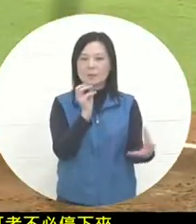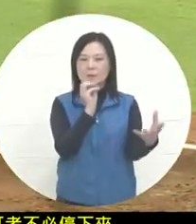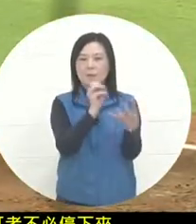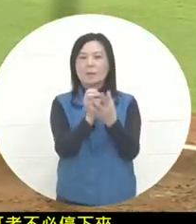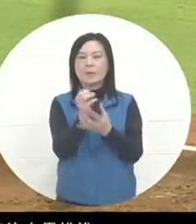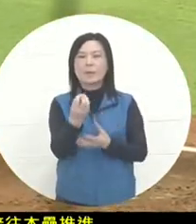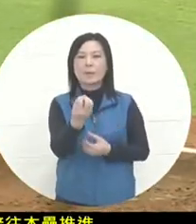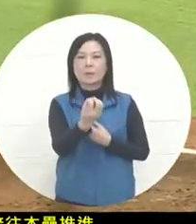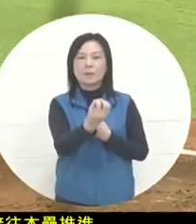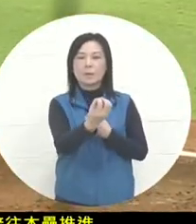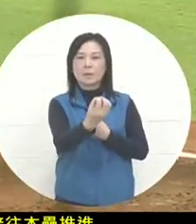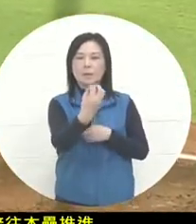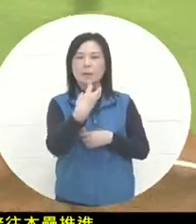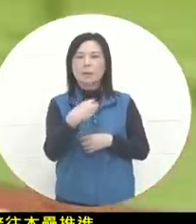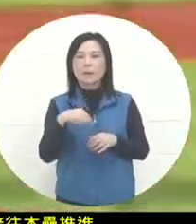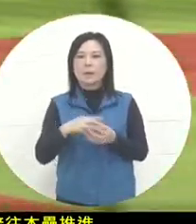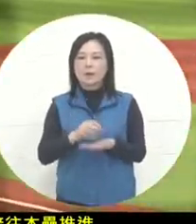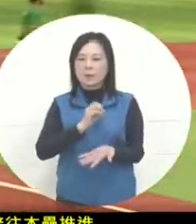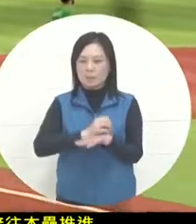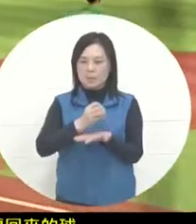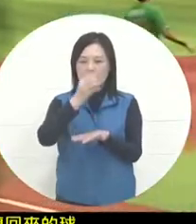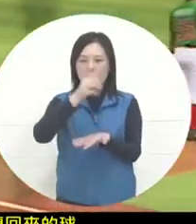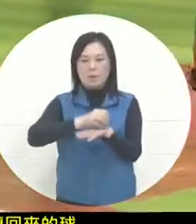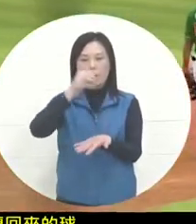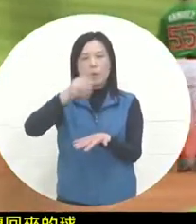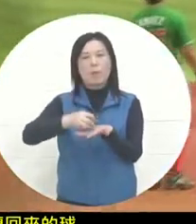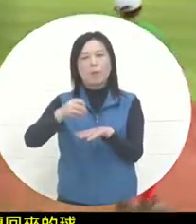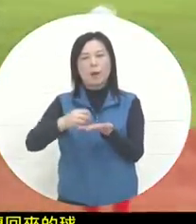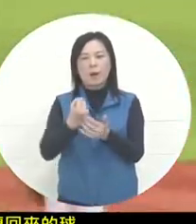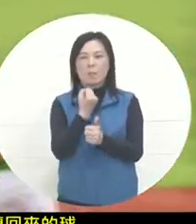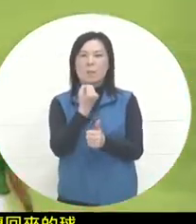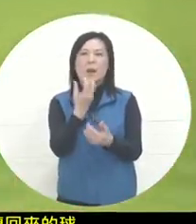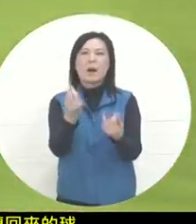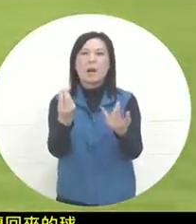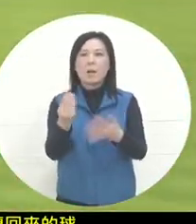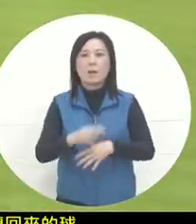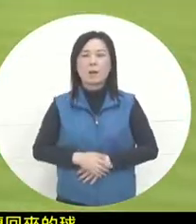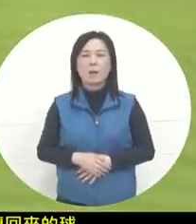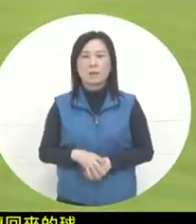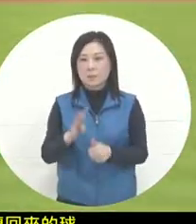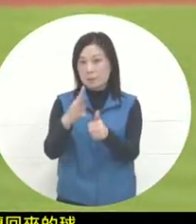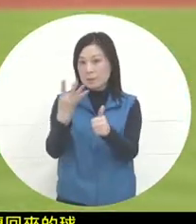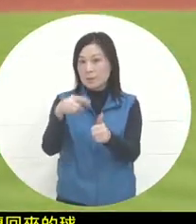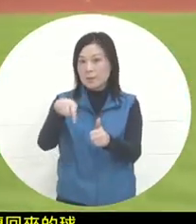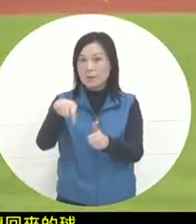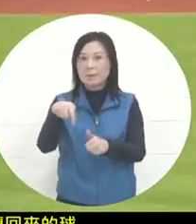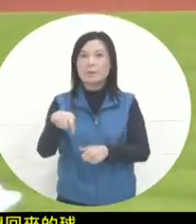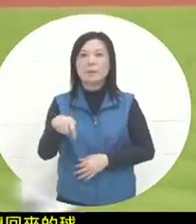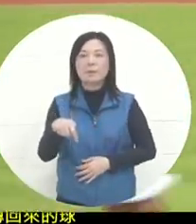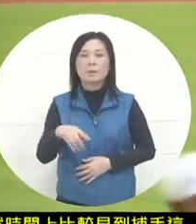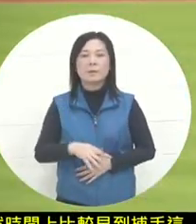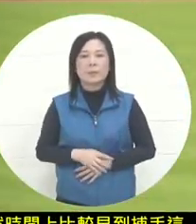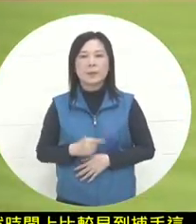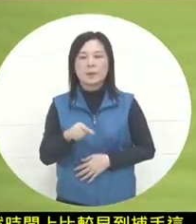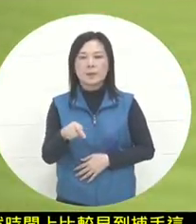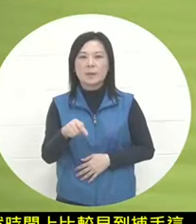the bounce was well controlled and not well controlled. So in the fourth bat, Anderson's strong hit